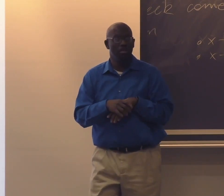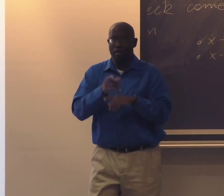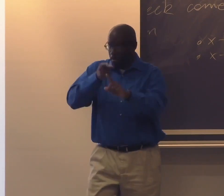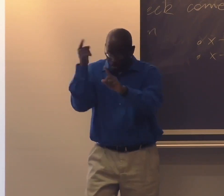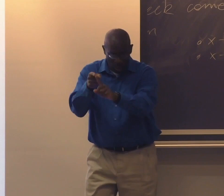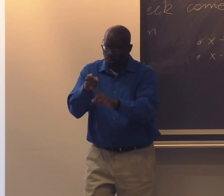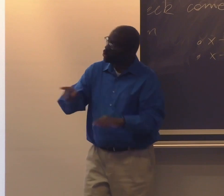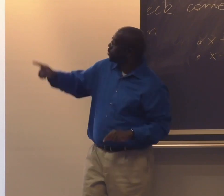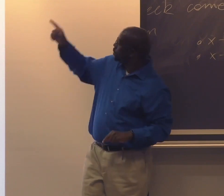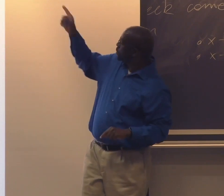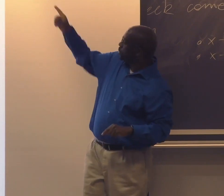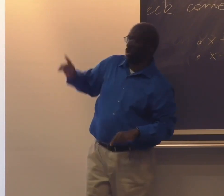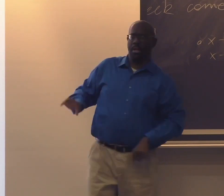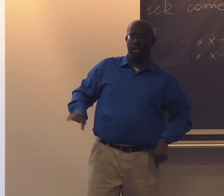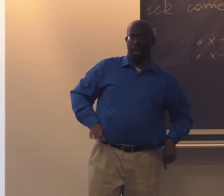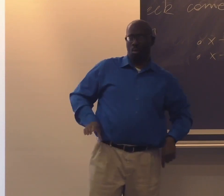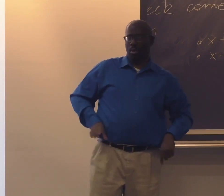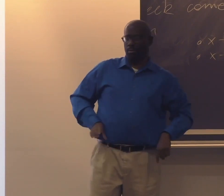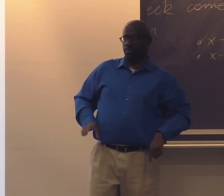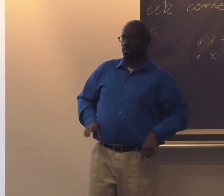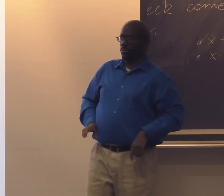that are here on the screen in front of you,